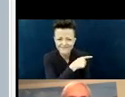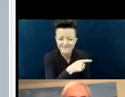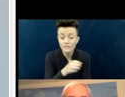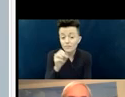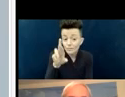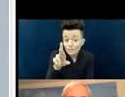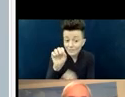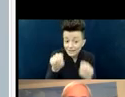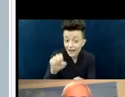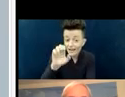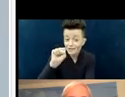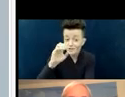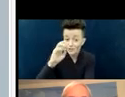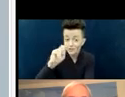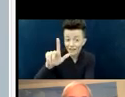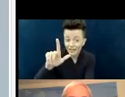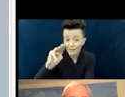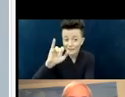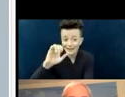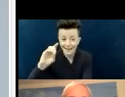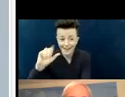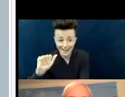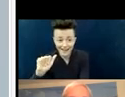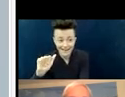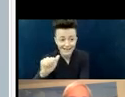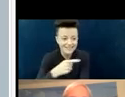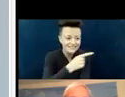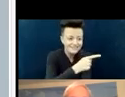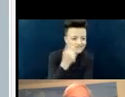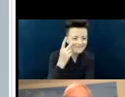use our hashtag, #AbleismAtChurch; and tag us as well.